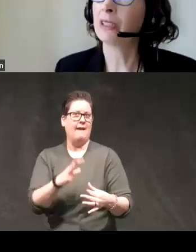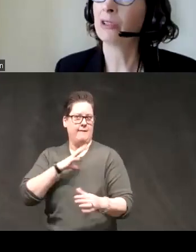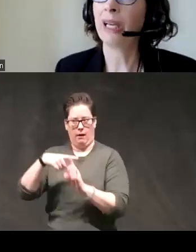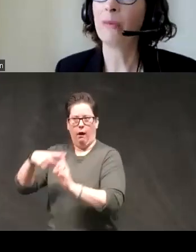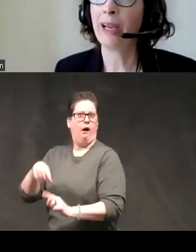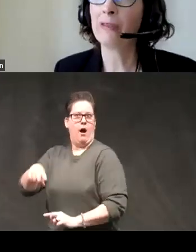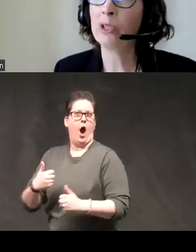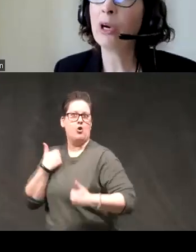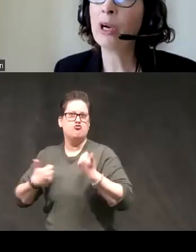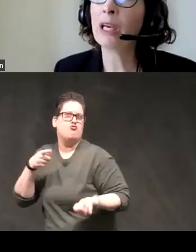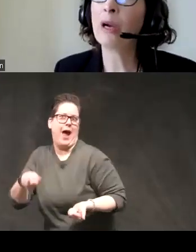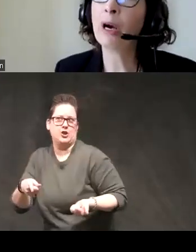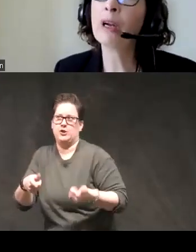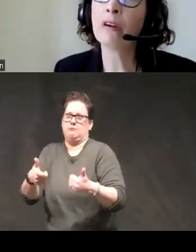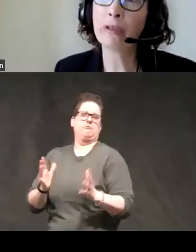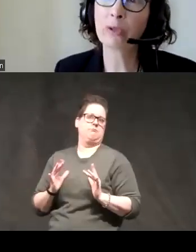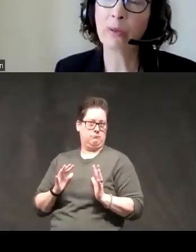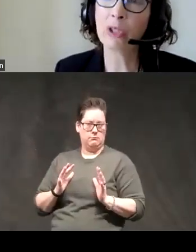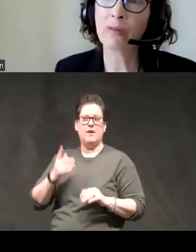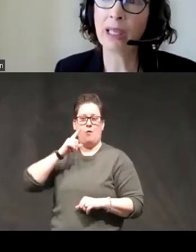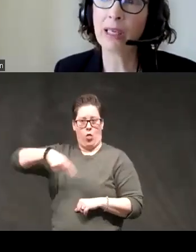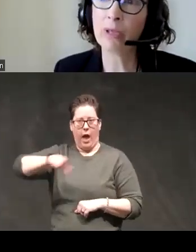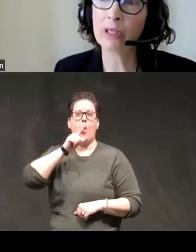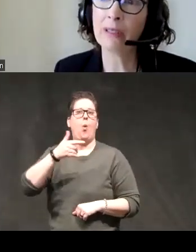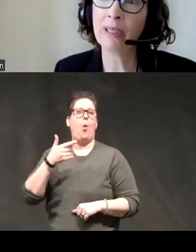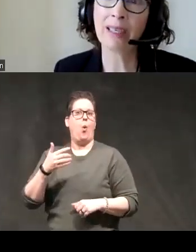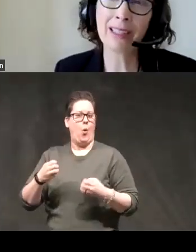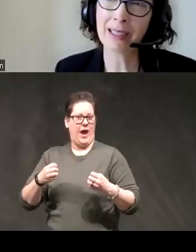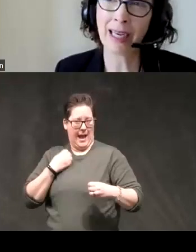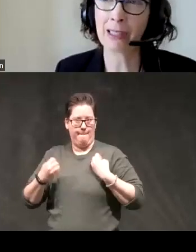us this great behavioral Target among our folks with emotion related impulsivity not just to ask